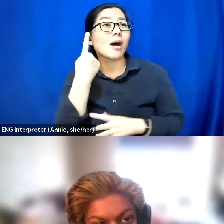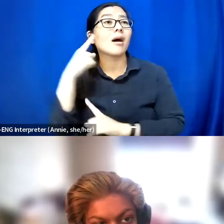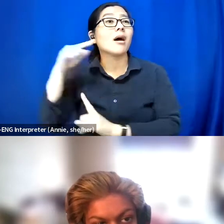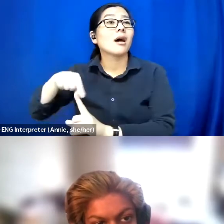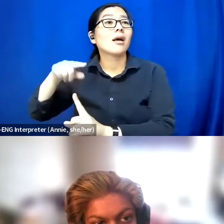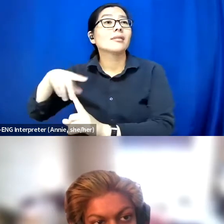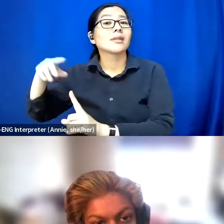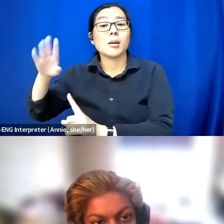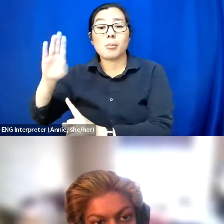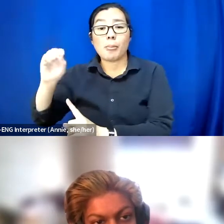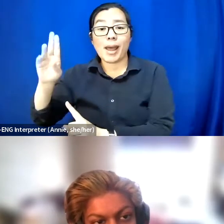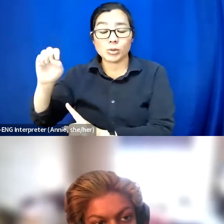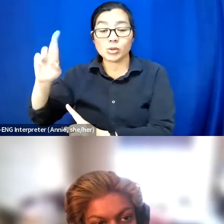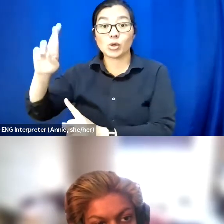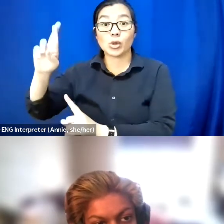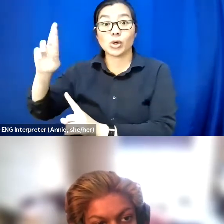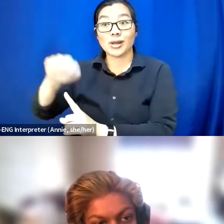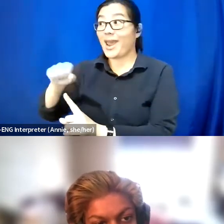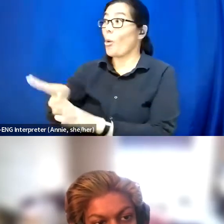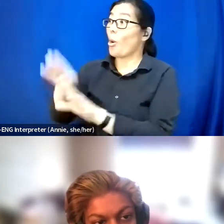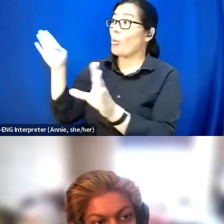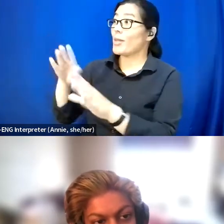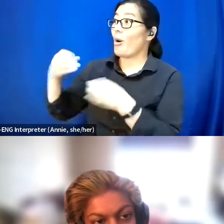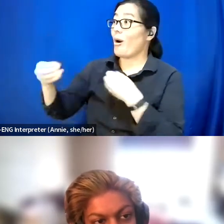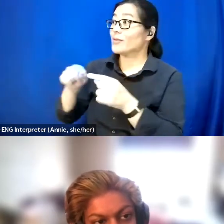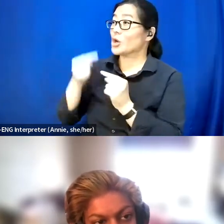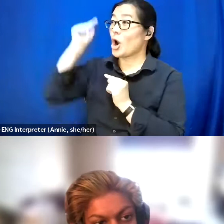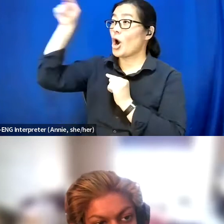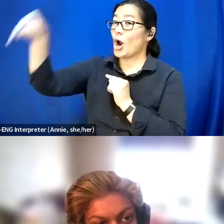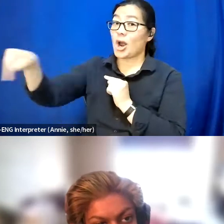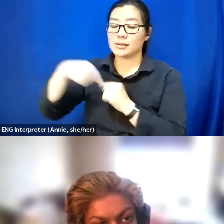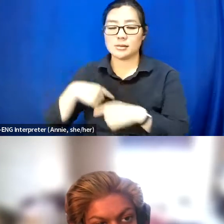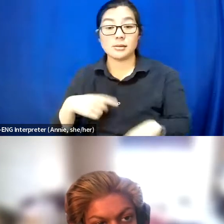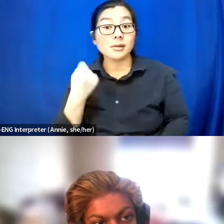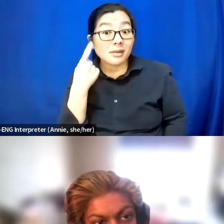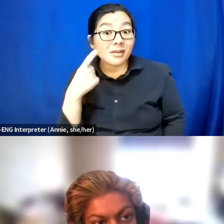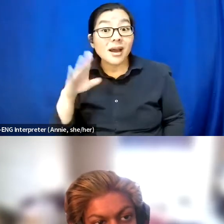And I have a lot of bladder issues. So I need to use the toilet a lot.